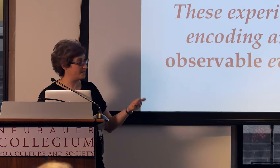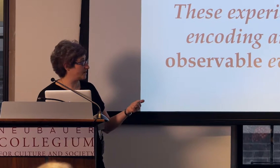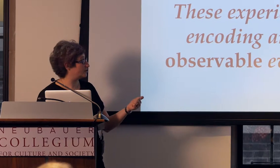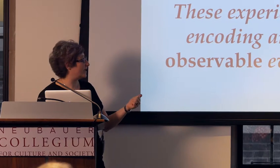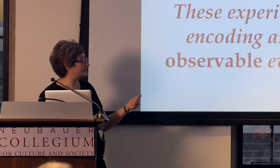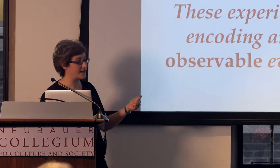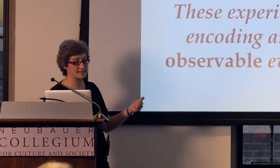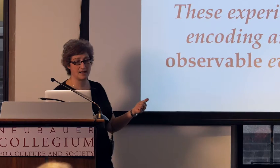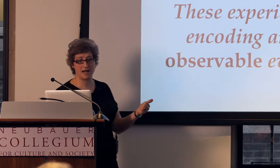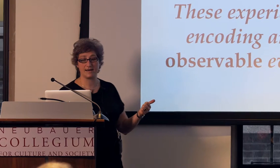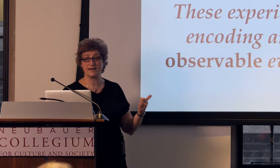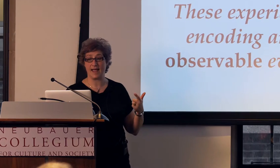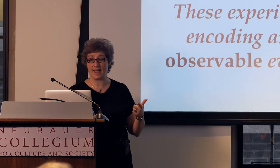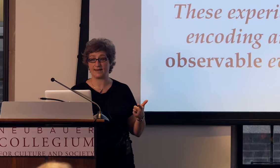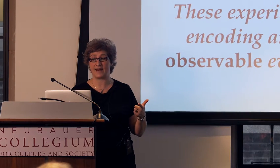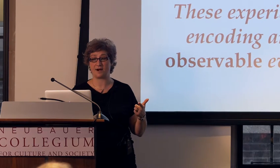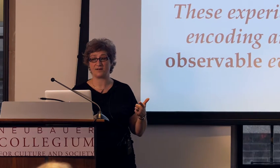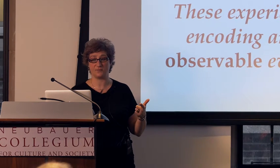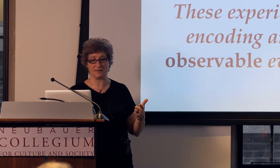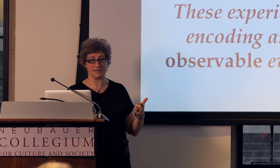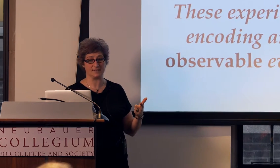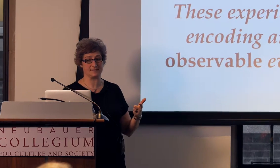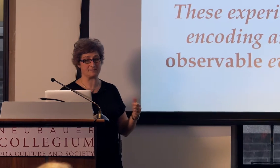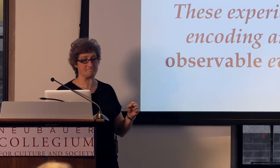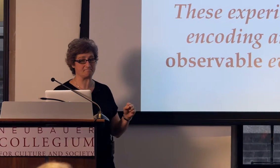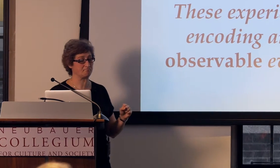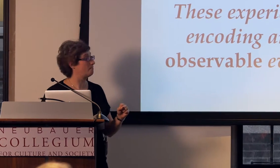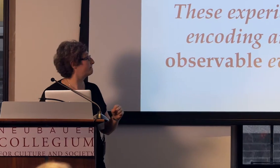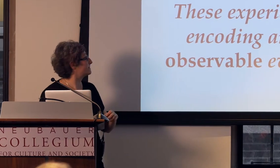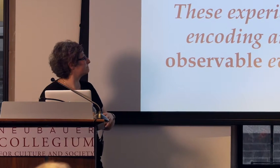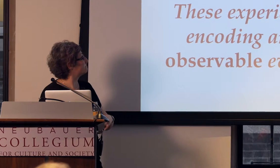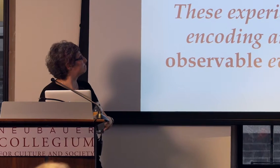a conventionalized lexicon and narrative abilities.